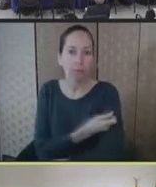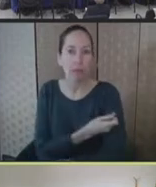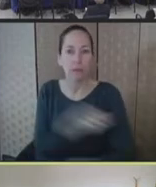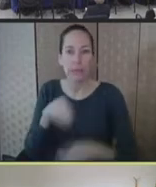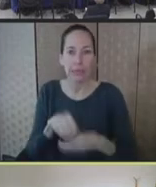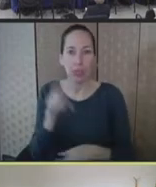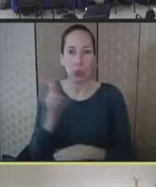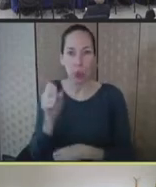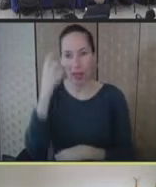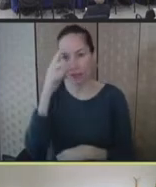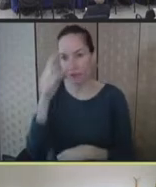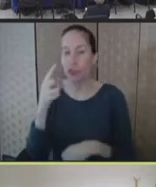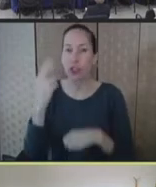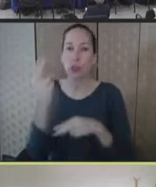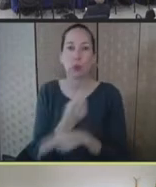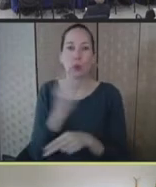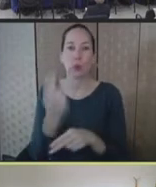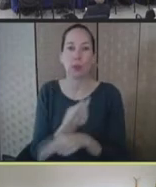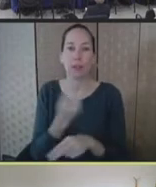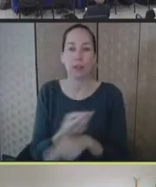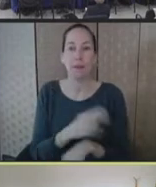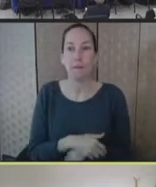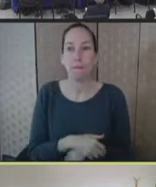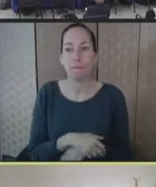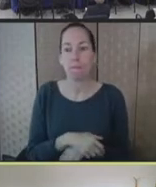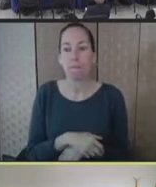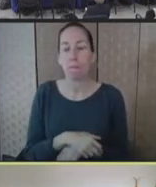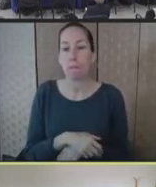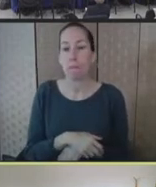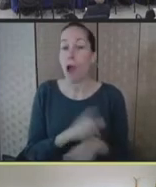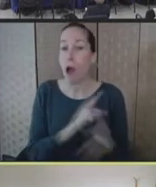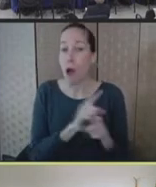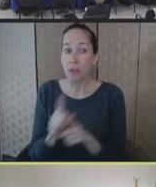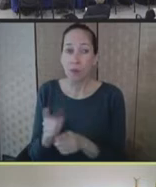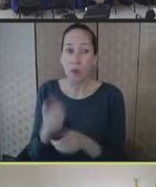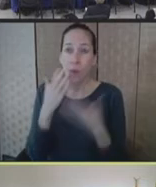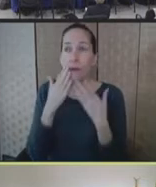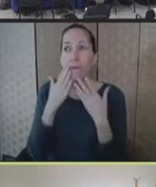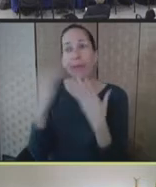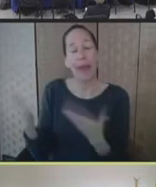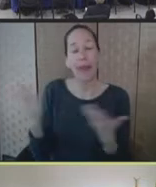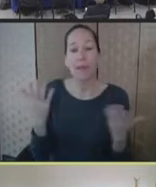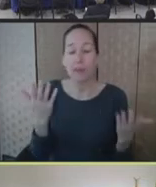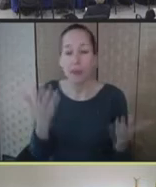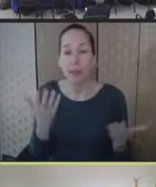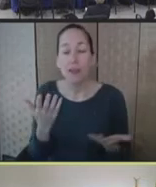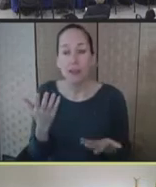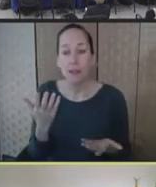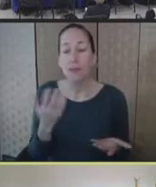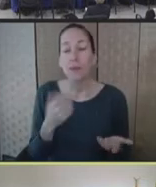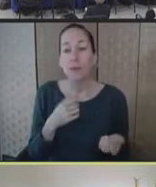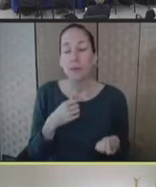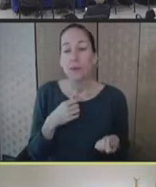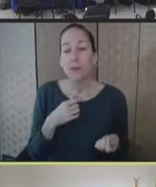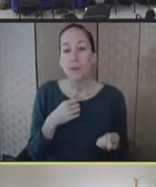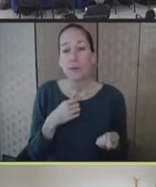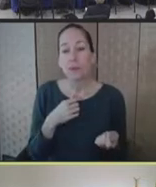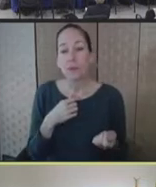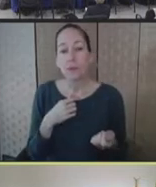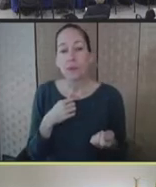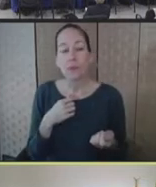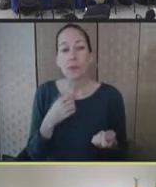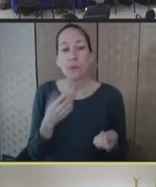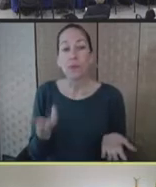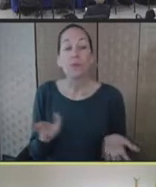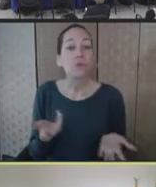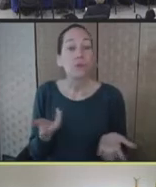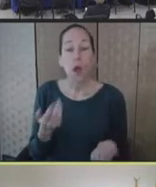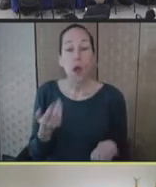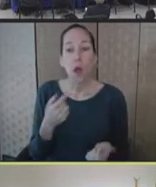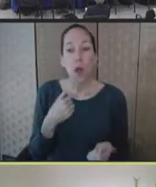I will say that we are also, thankfully -- if we -- with some -- seeing some inspiring directions,